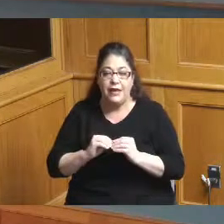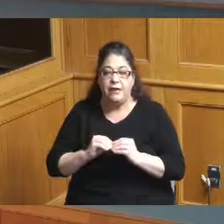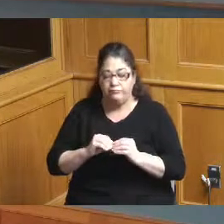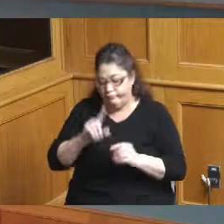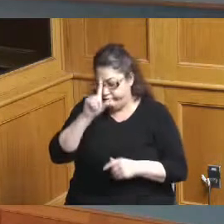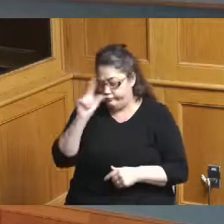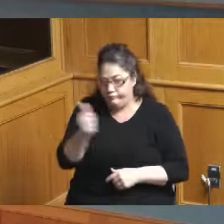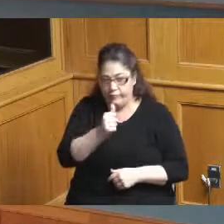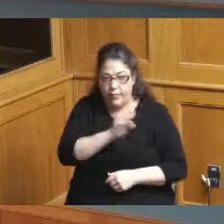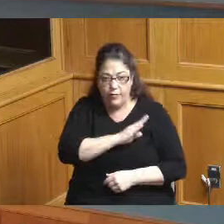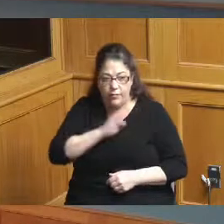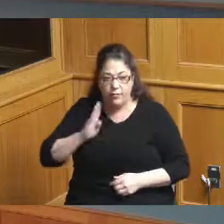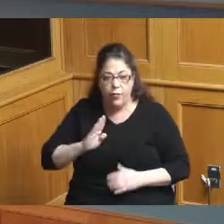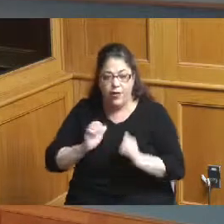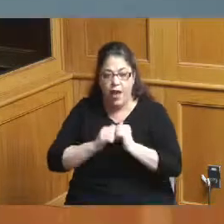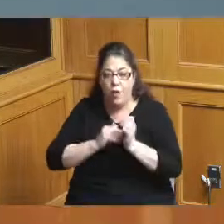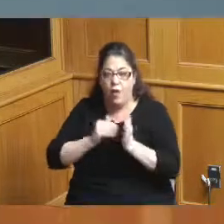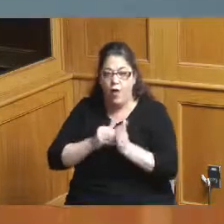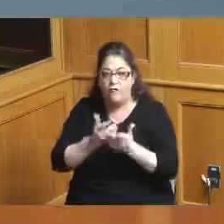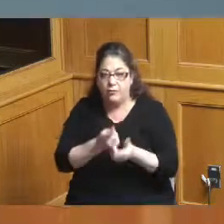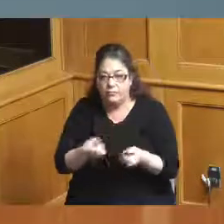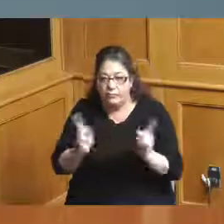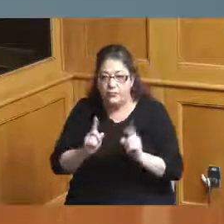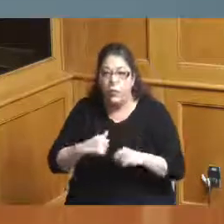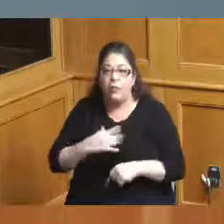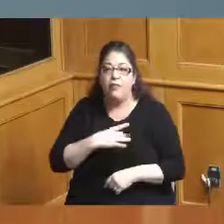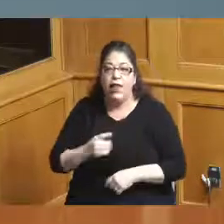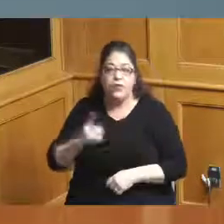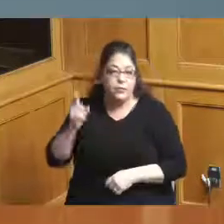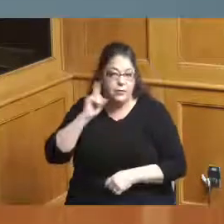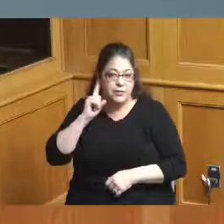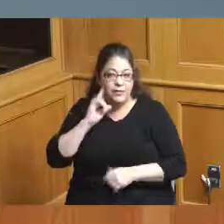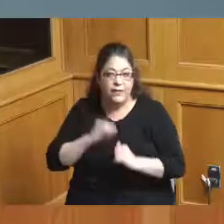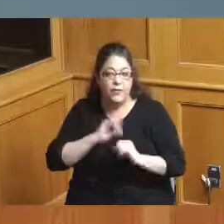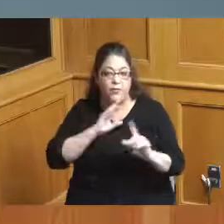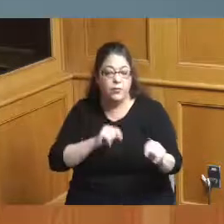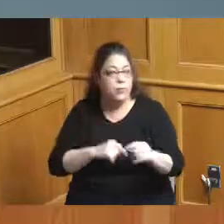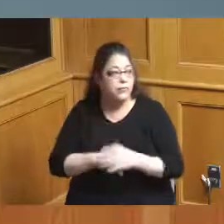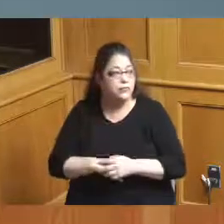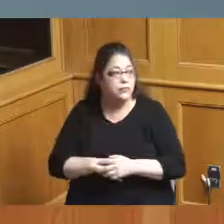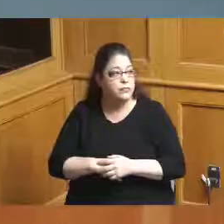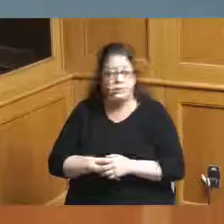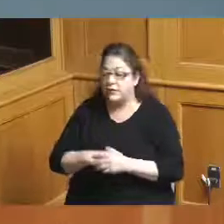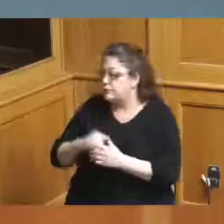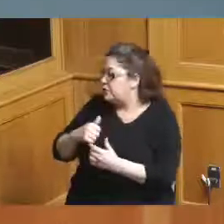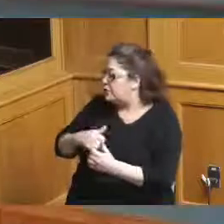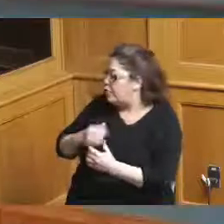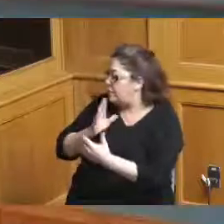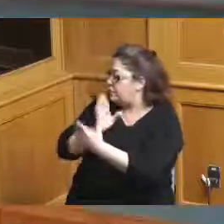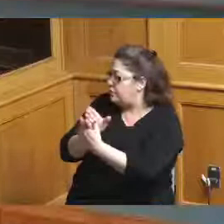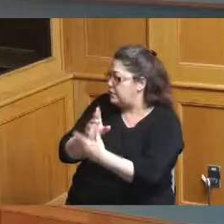frequently they would like those reports to come in can I just interrupt I did I don't mean every